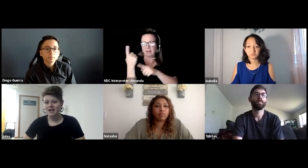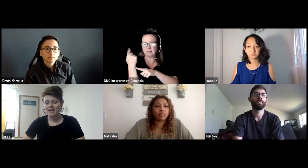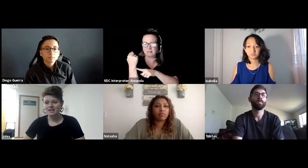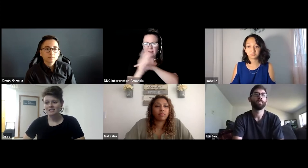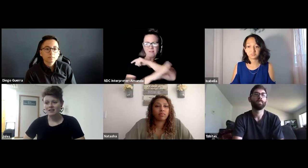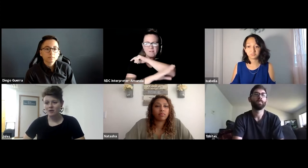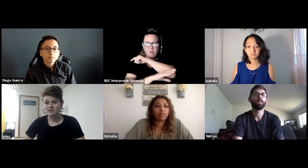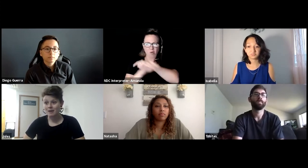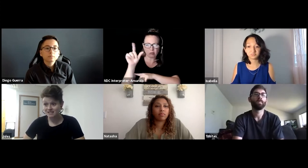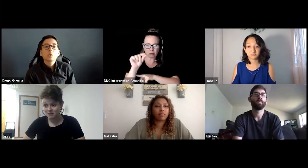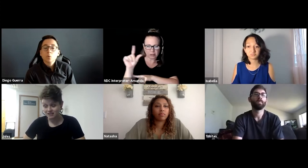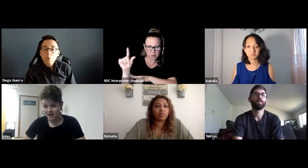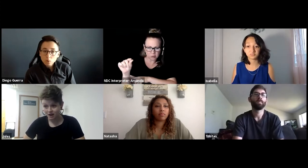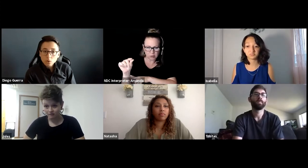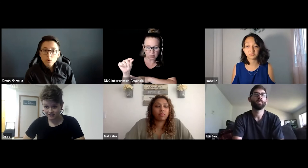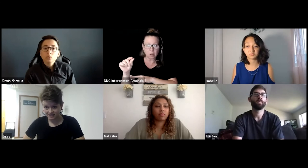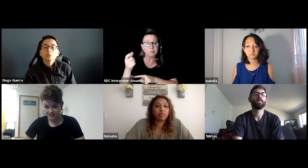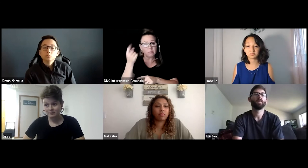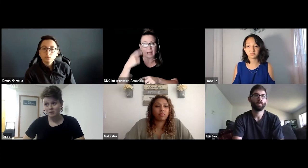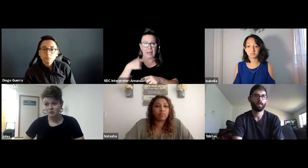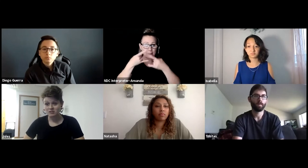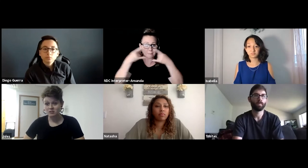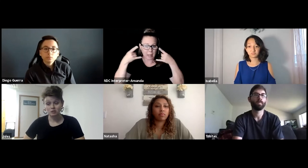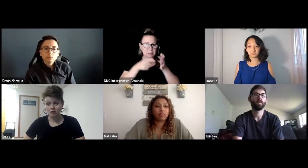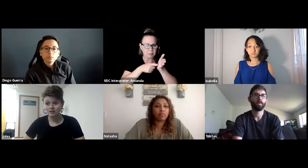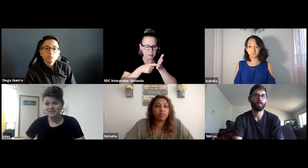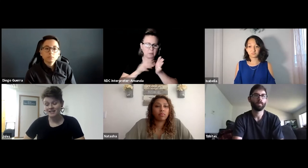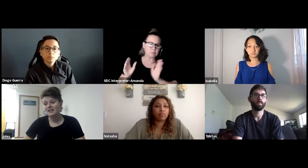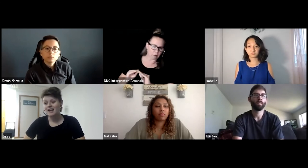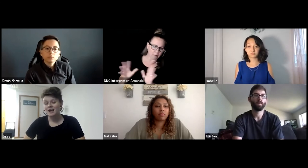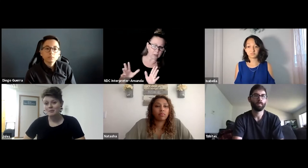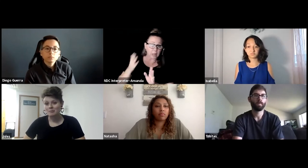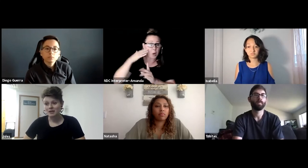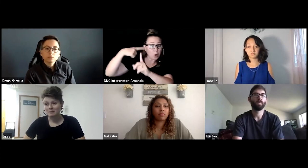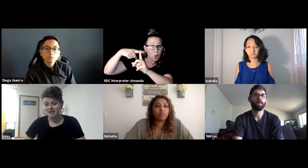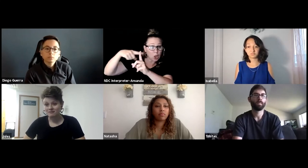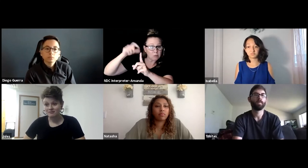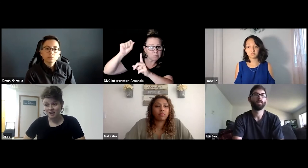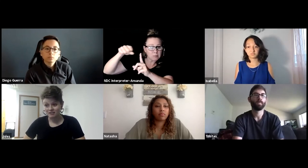and there was a mask mandate obviously which was a good thing, but it made it very,